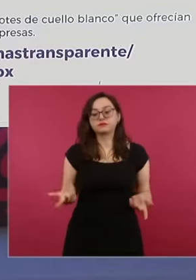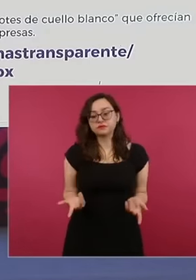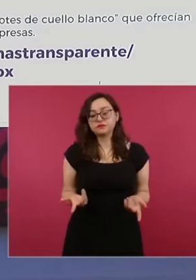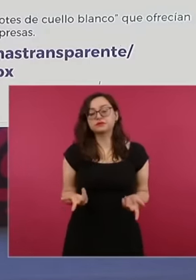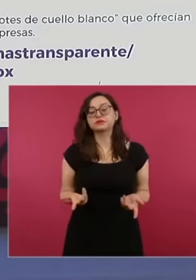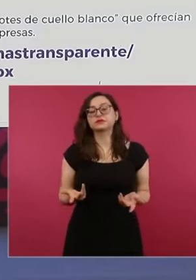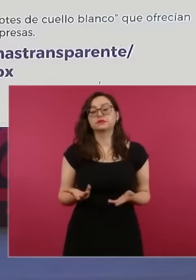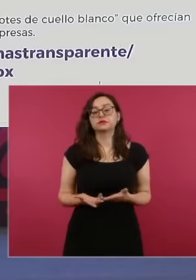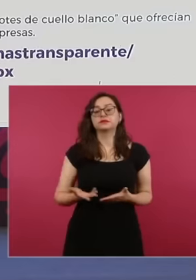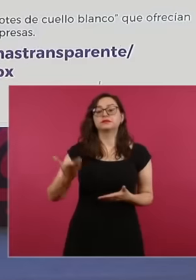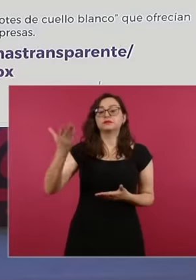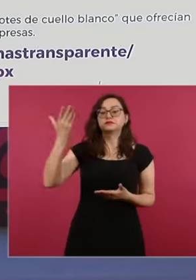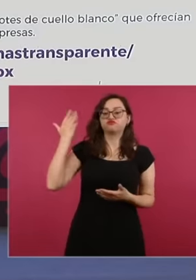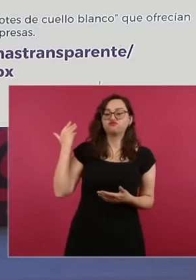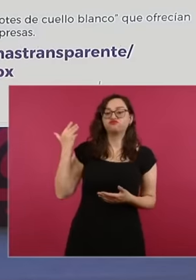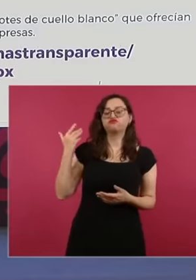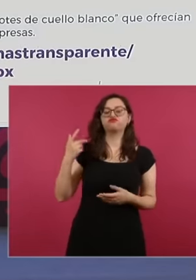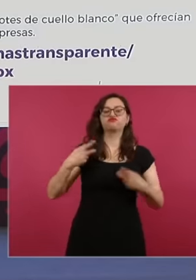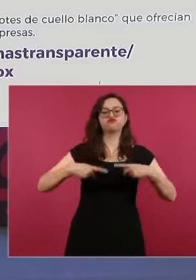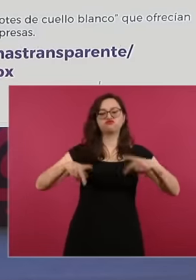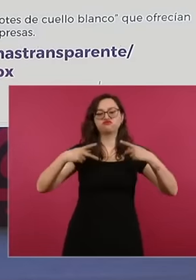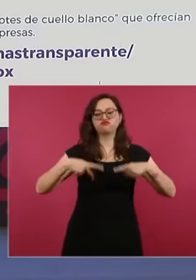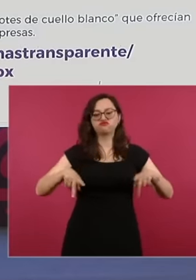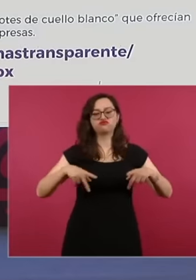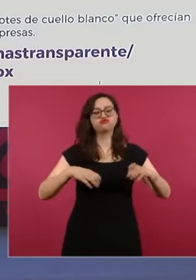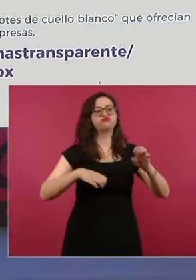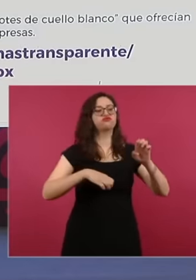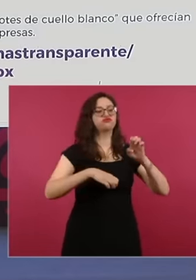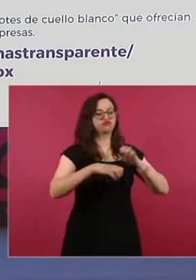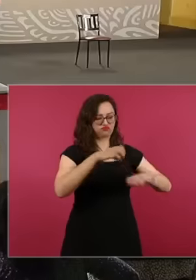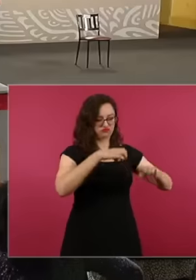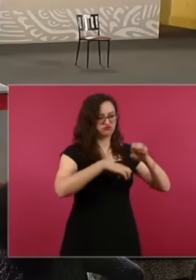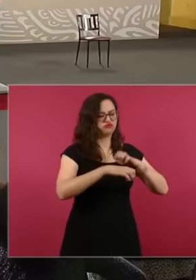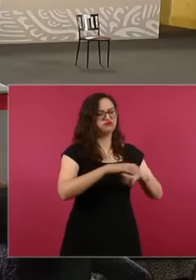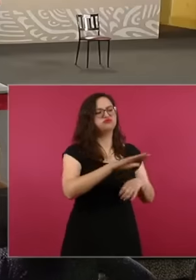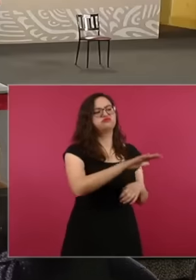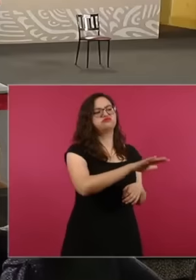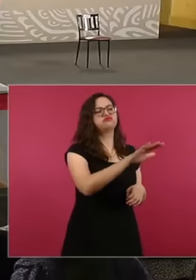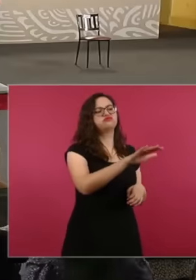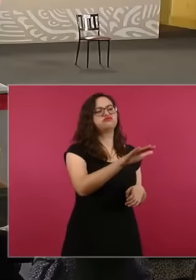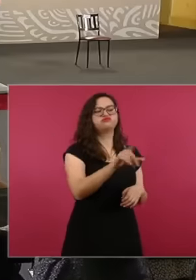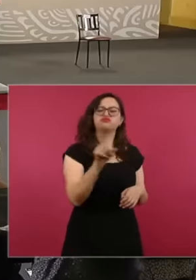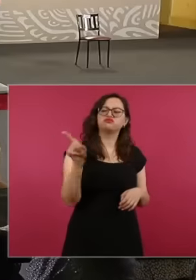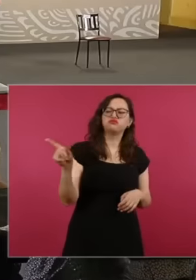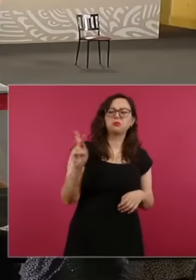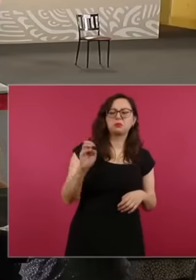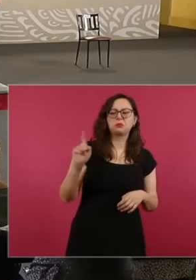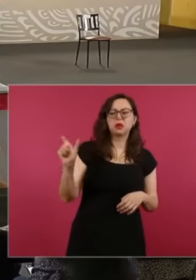of going to the companies to tell them, "Hey, Pemex owes you and I can help you get paid.